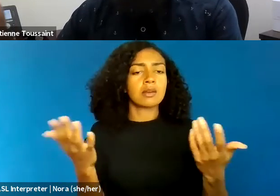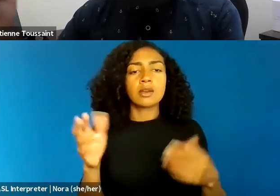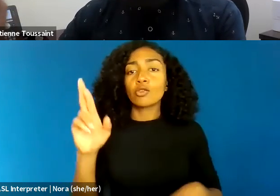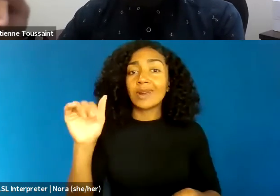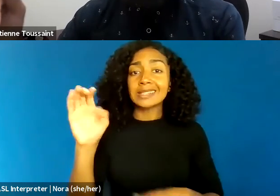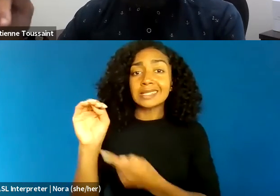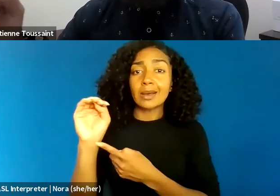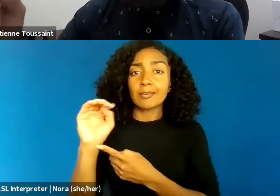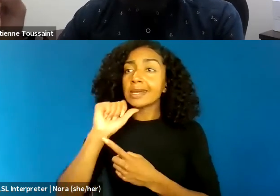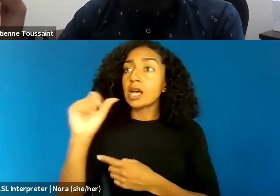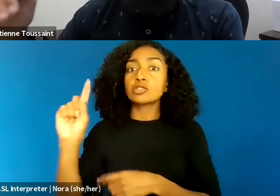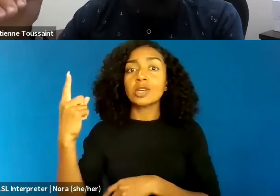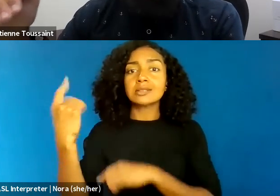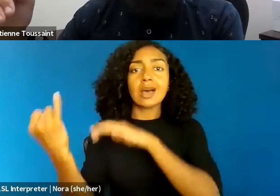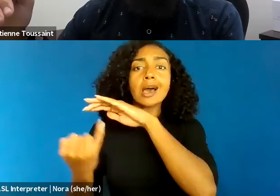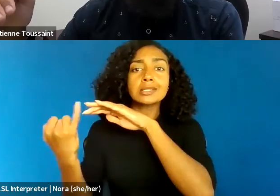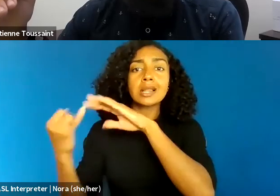And I think this is a really important point,